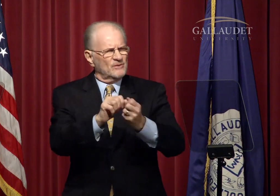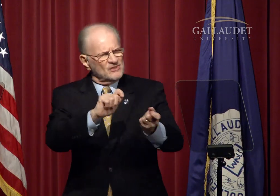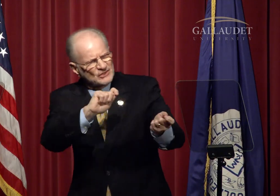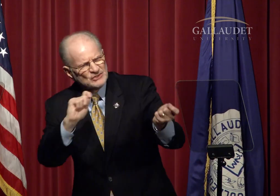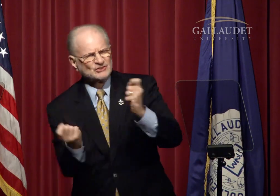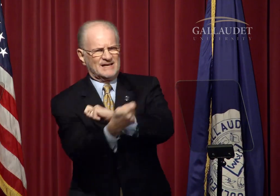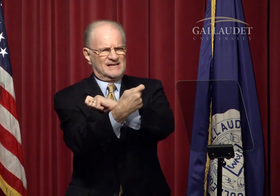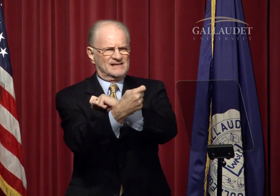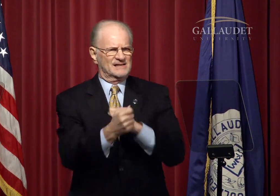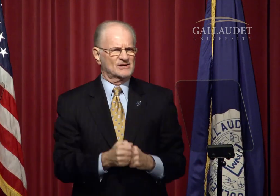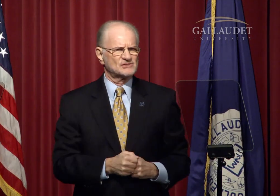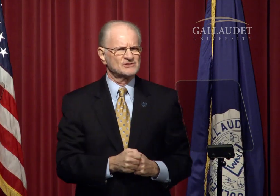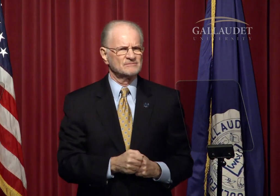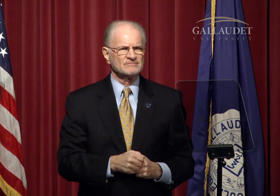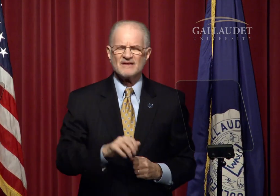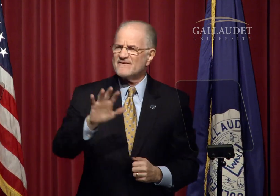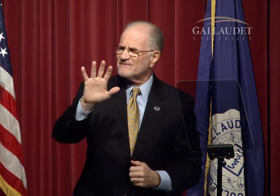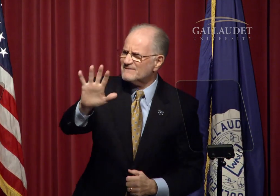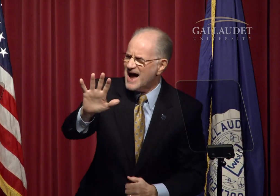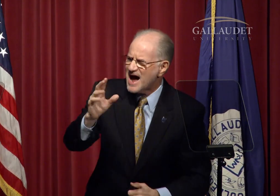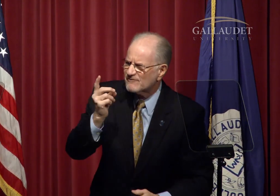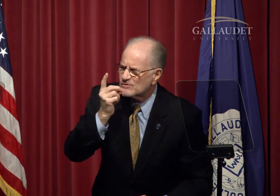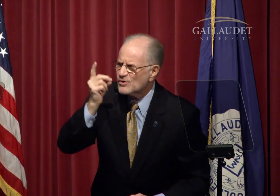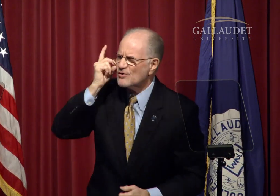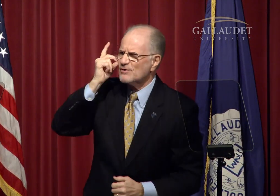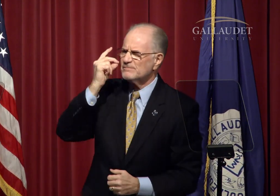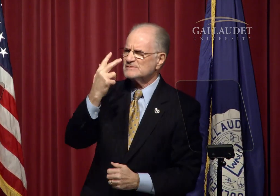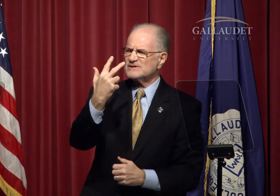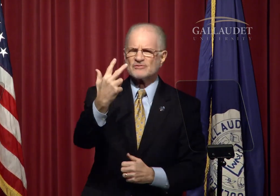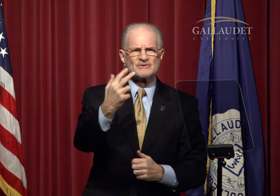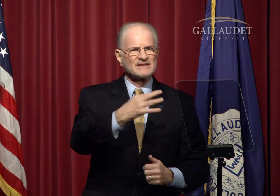The field house was renovated.